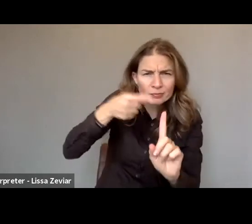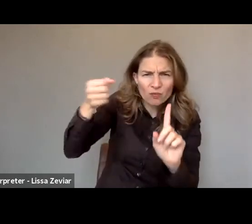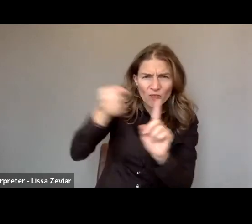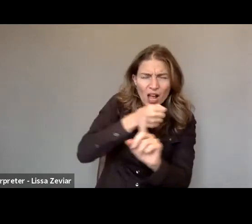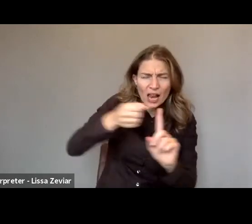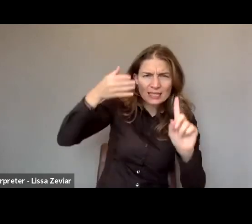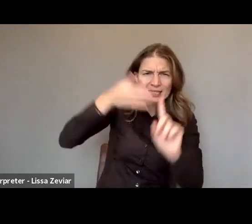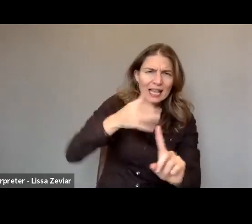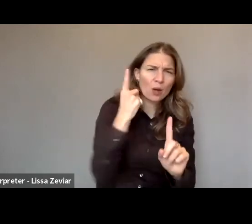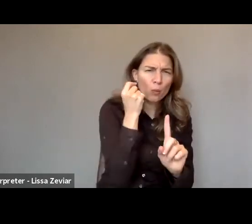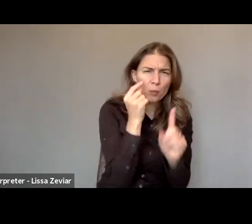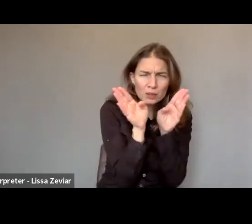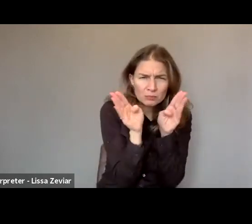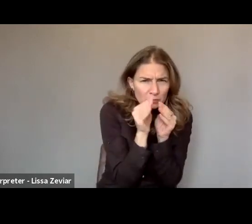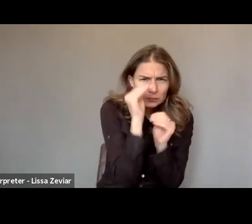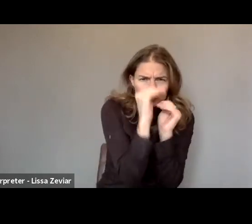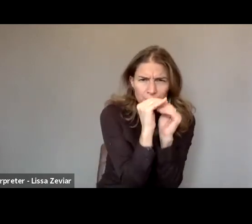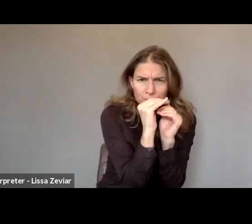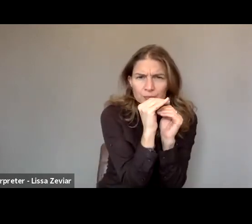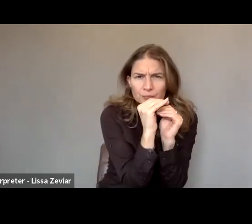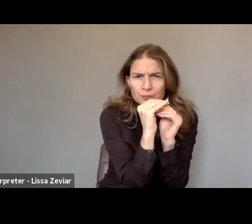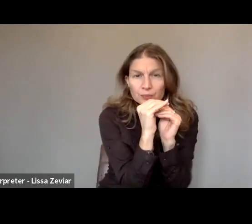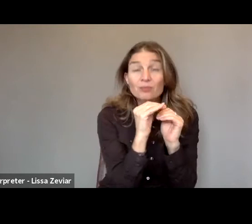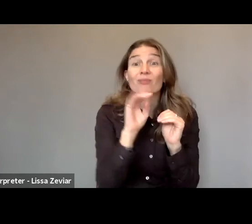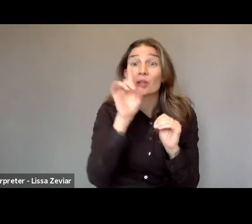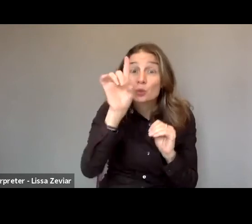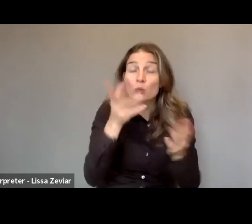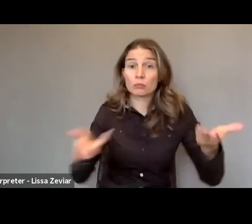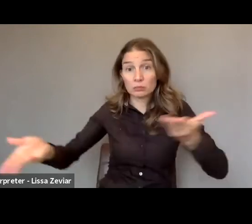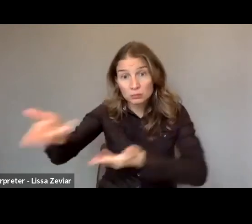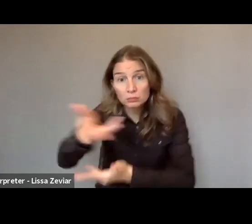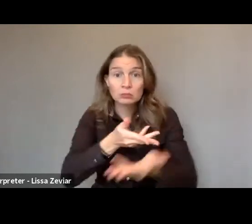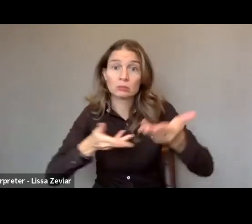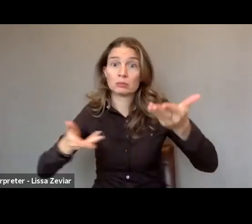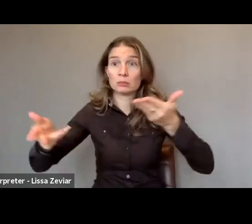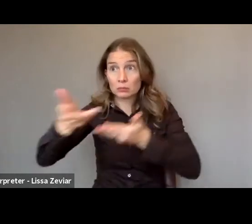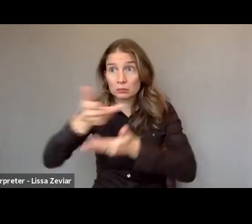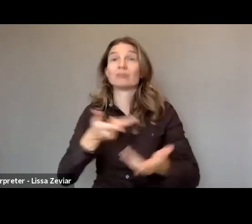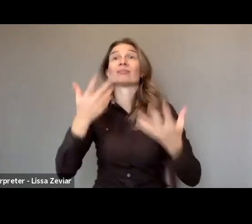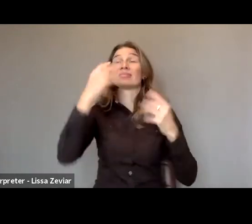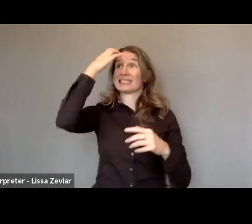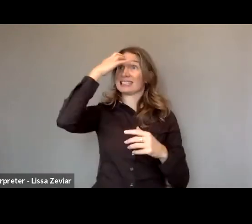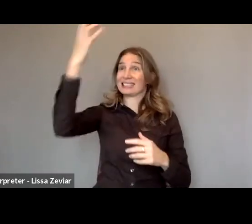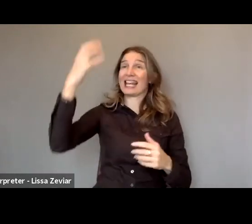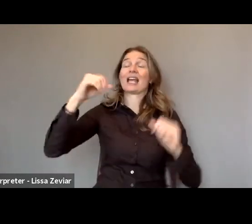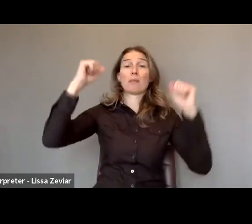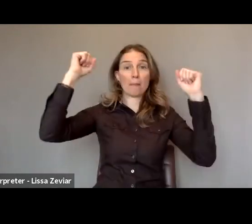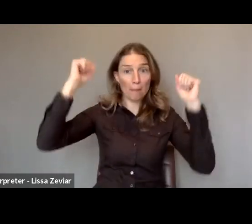Those work meetings to prepare the state pacts against gender violence were very interesting